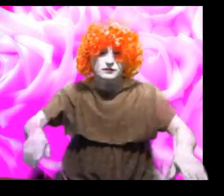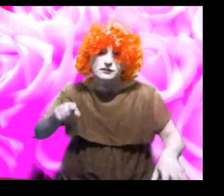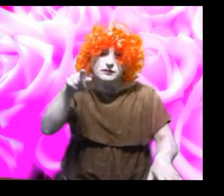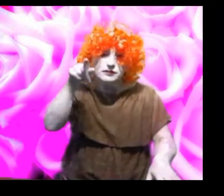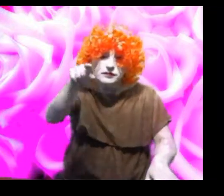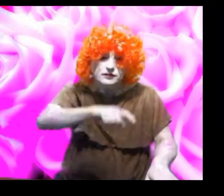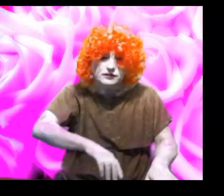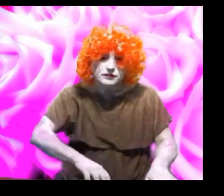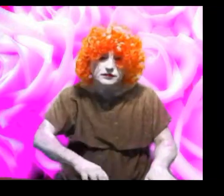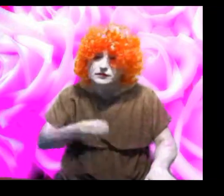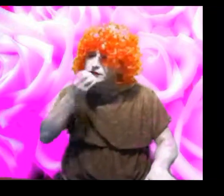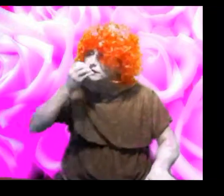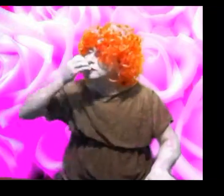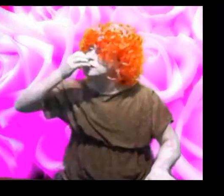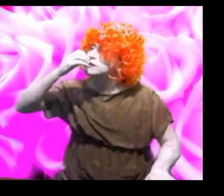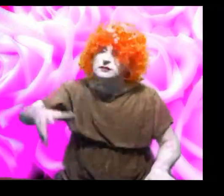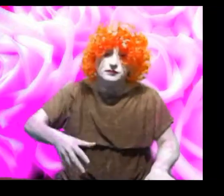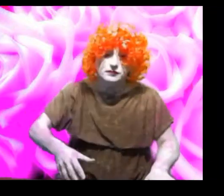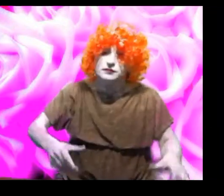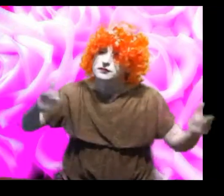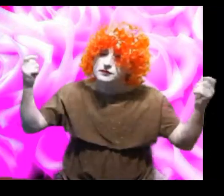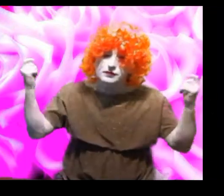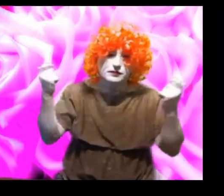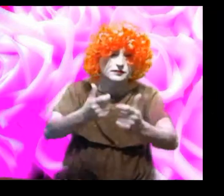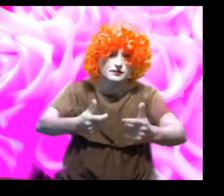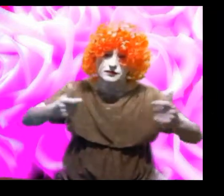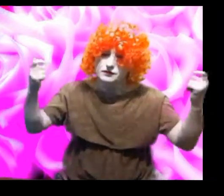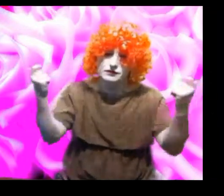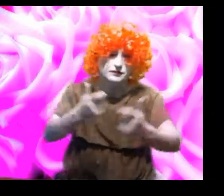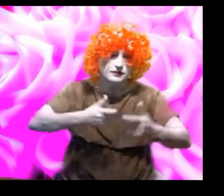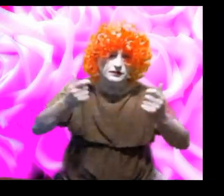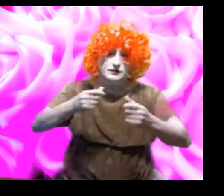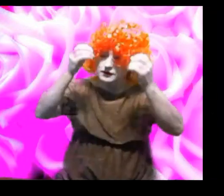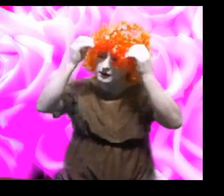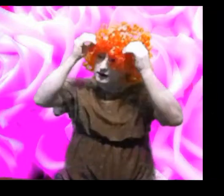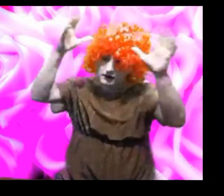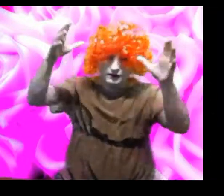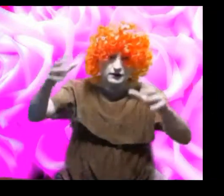You are the most beautiful, funny and cleverest little things in the universe.